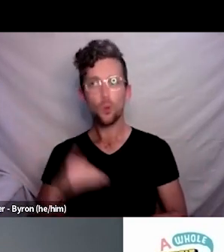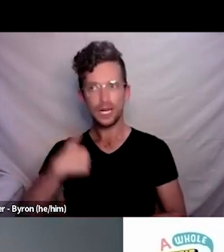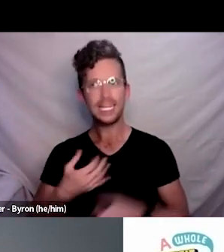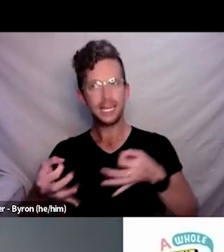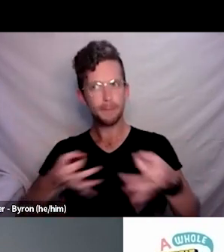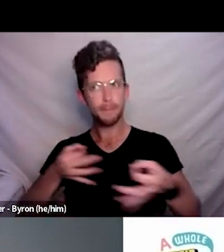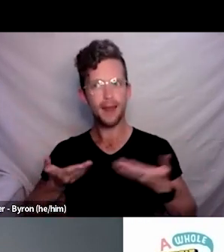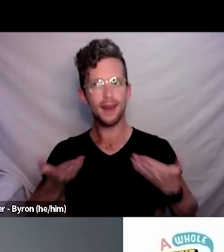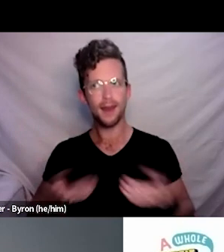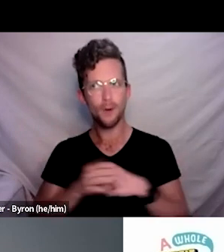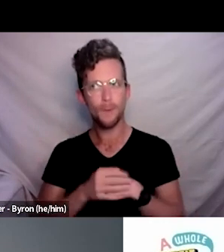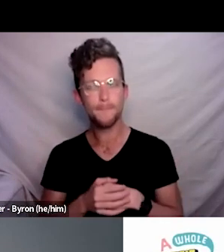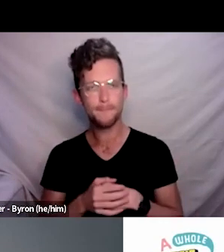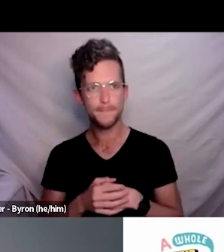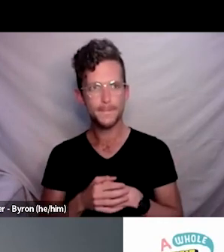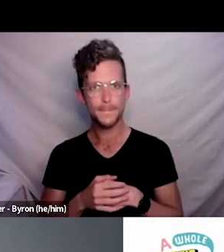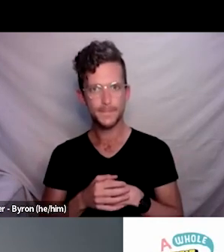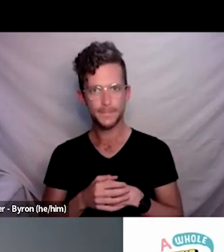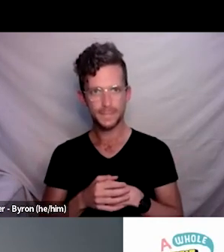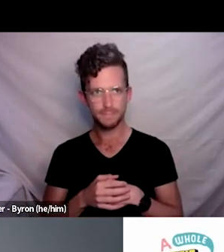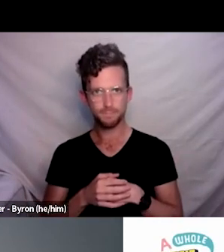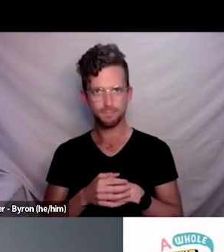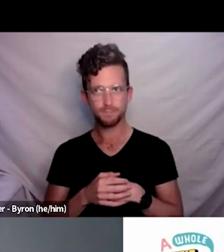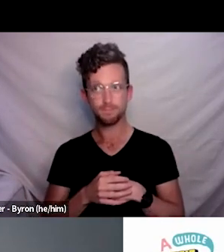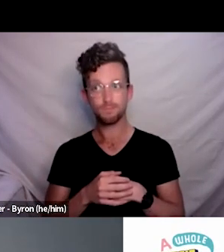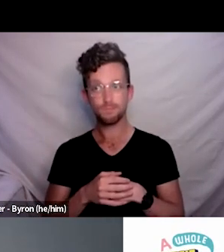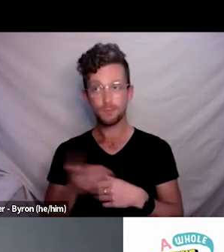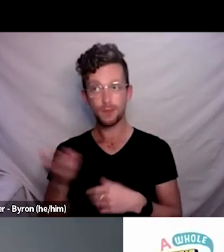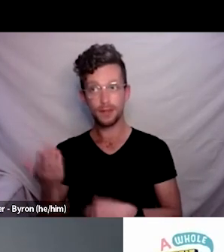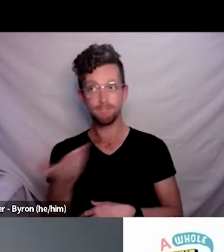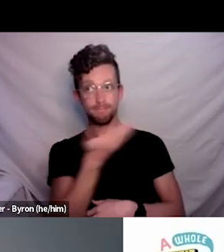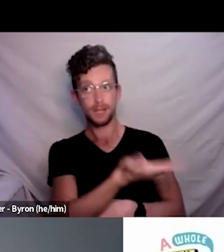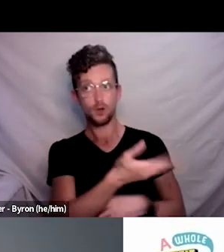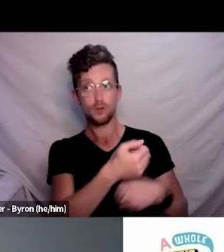Yeah, I think. Thanks, Paula, oh Brian- Elinor, you’ve